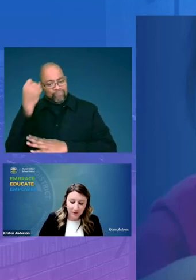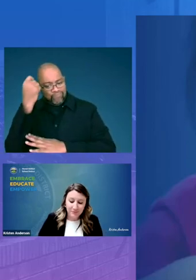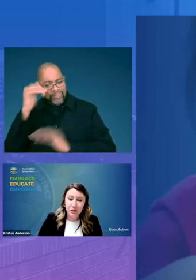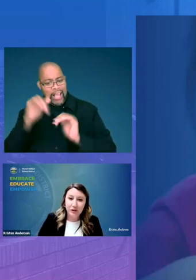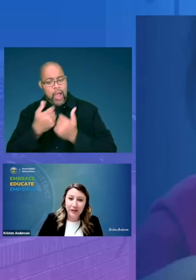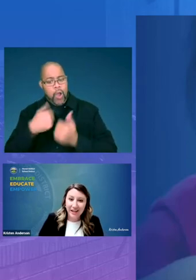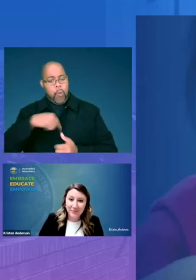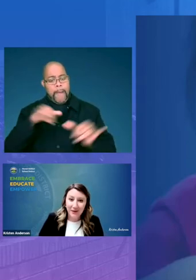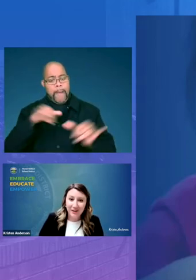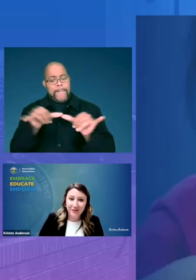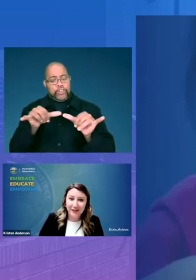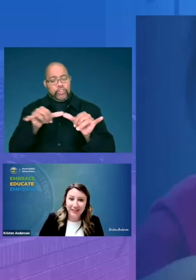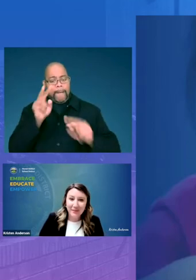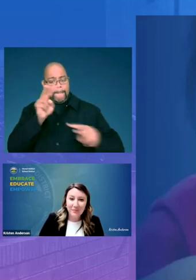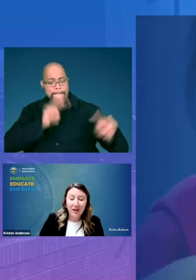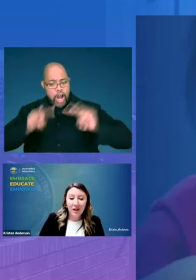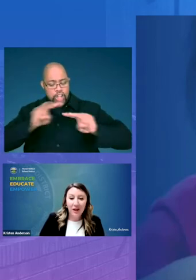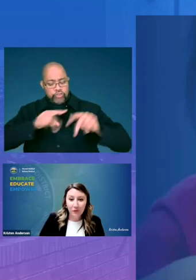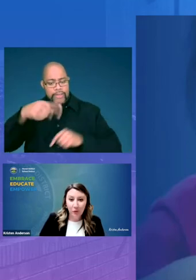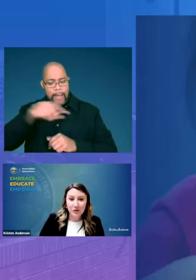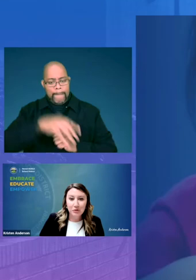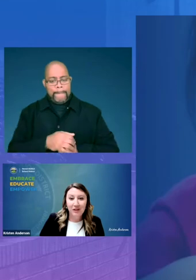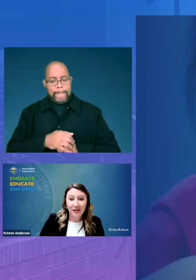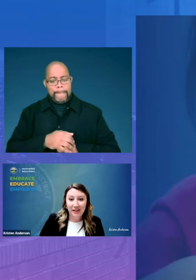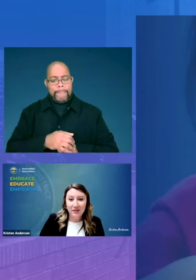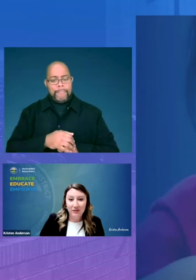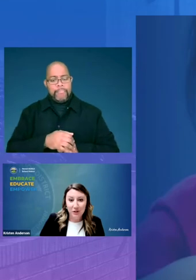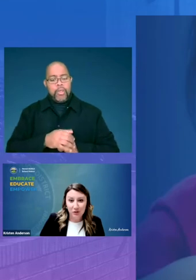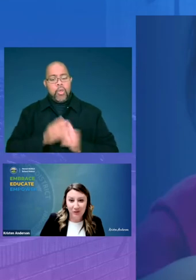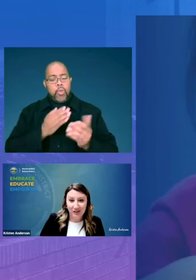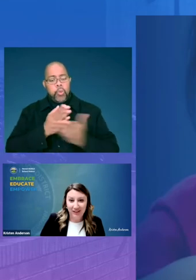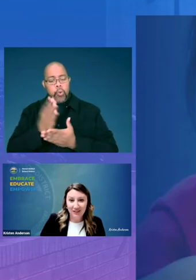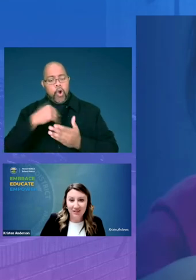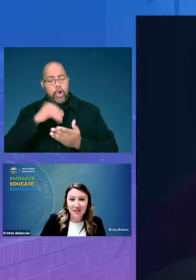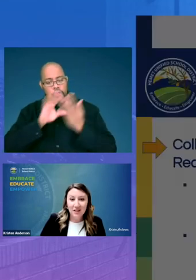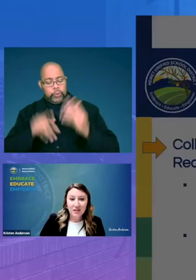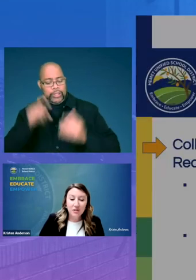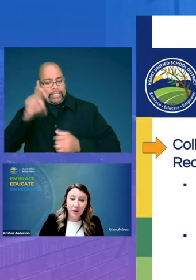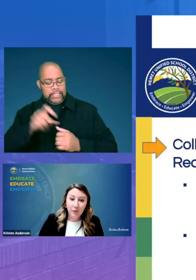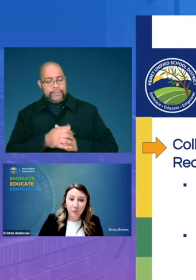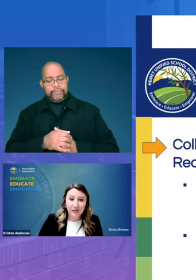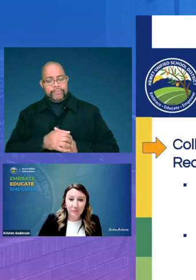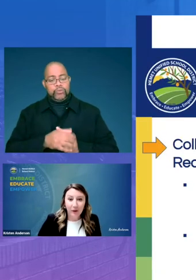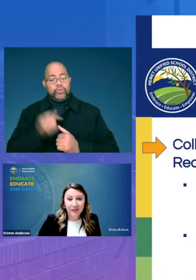measuring and monitoring them of course through the lens of our student needs so we have boiled